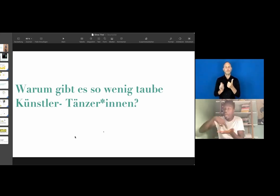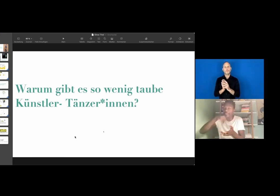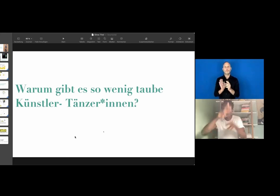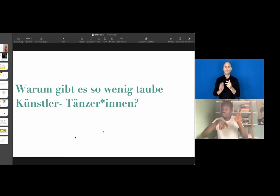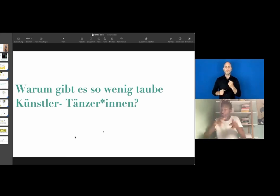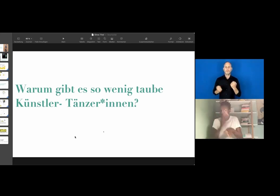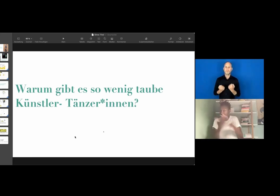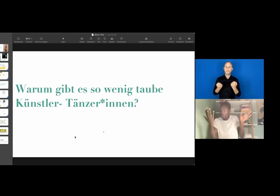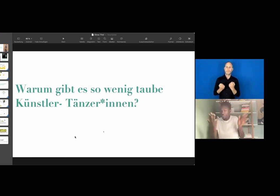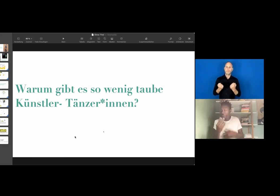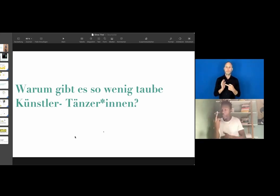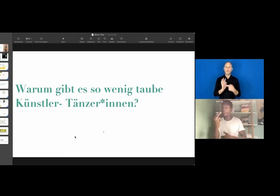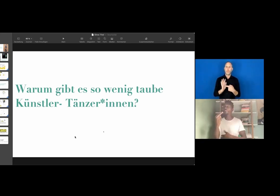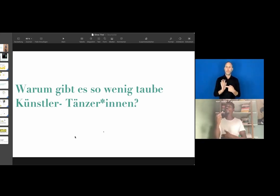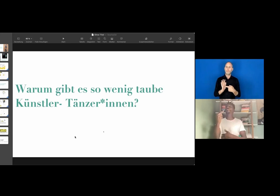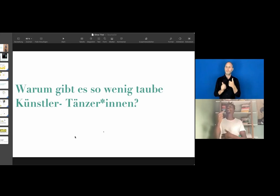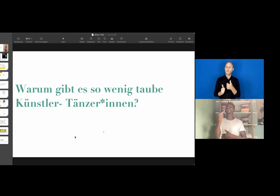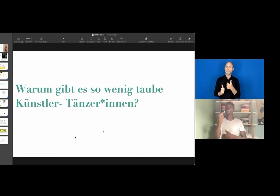I was asking my teacher. And he was like: